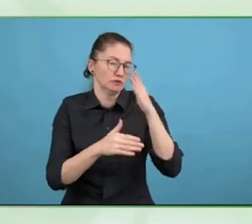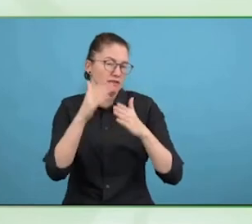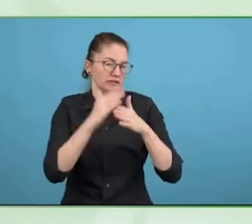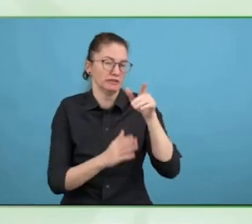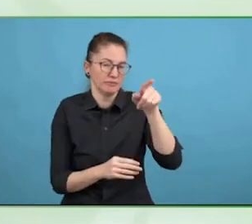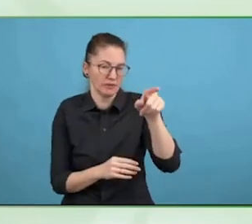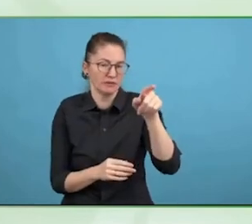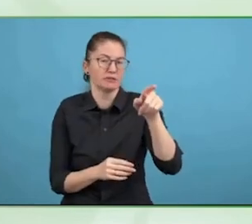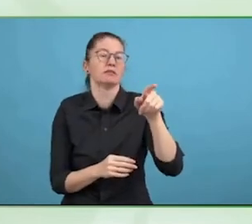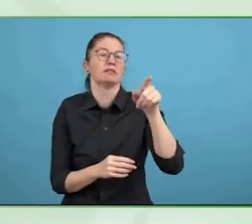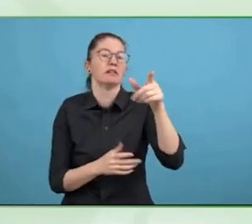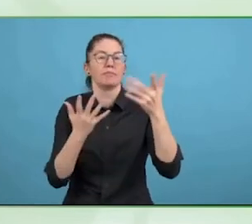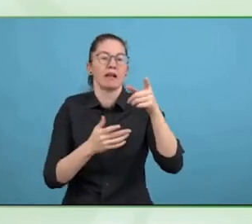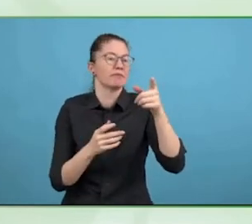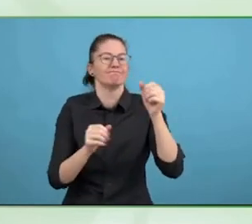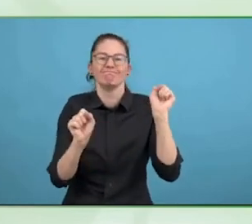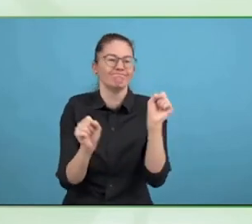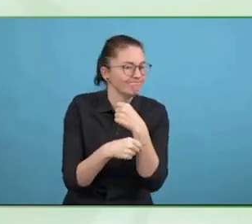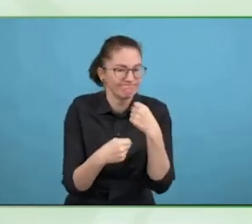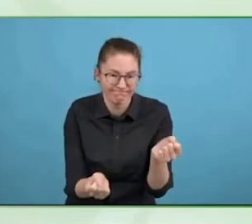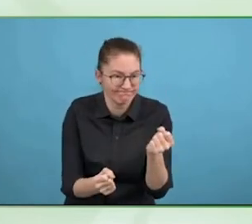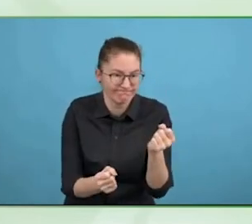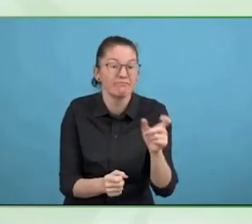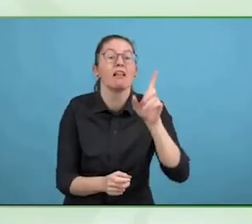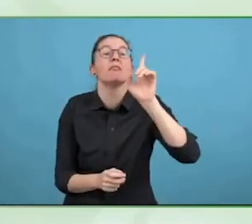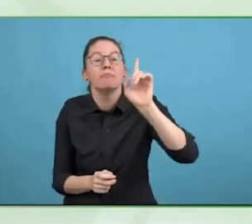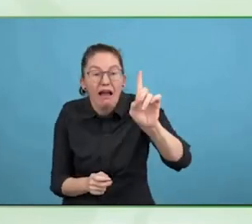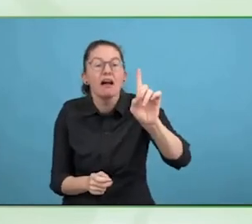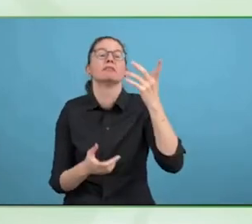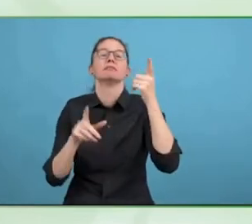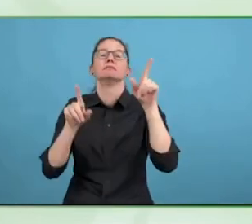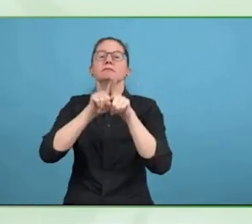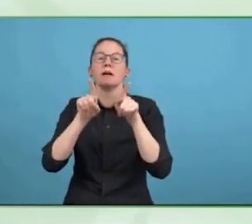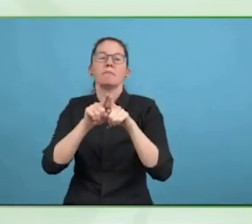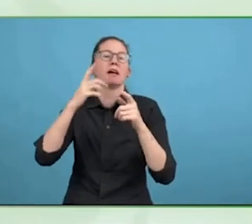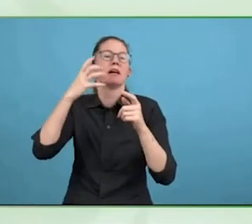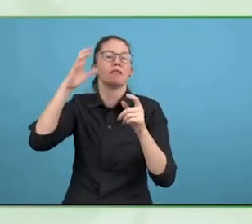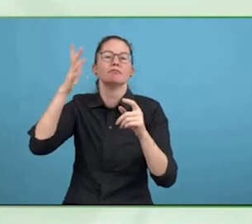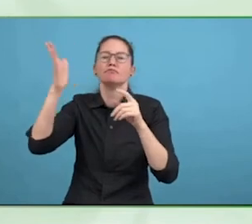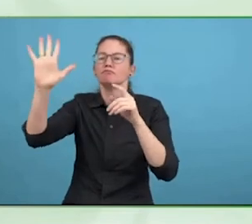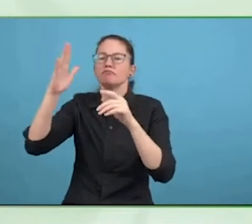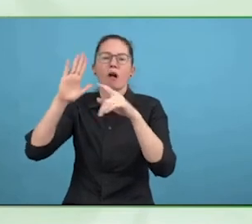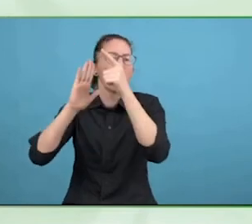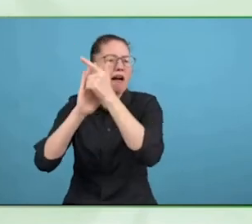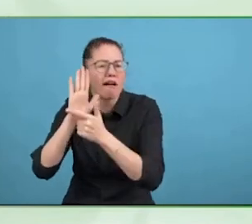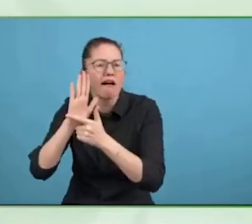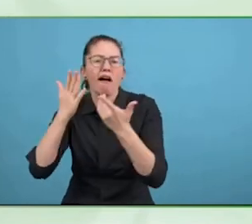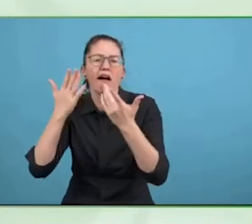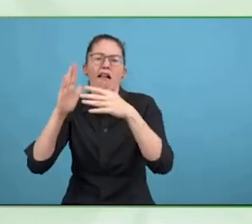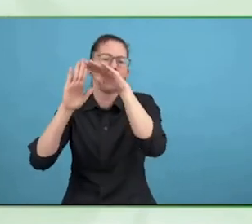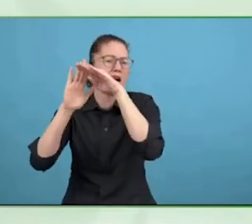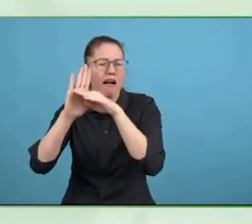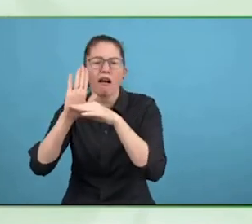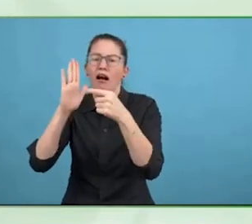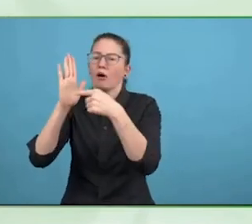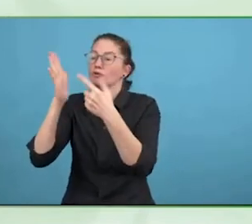person into a care home rather than provide a live in carer in the